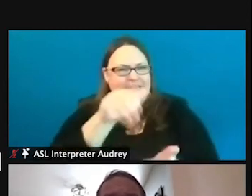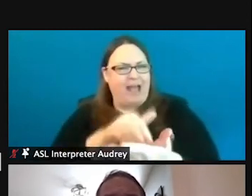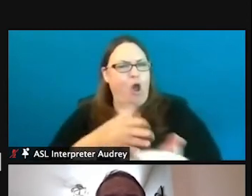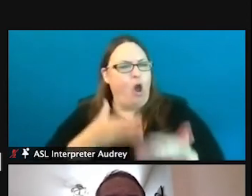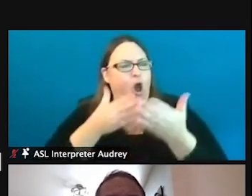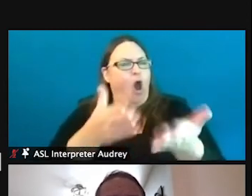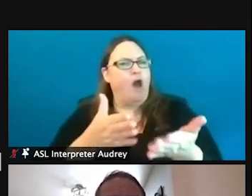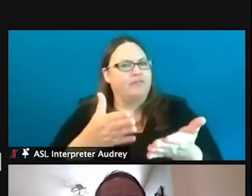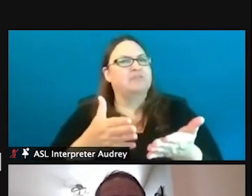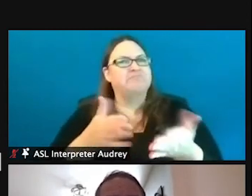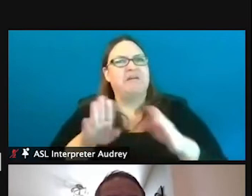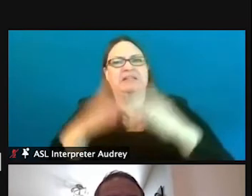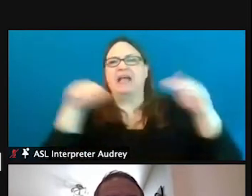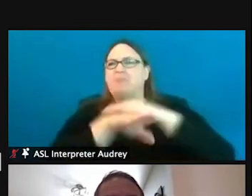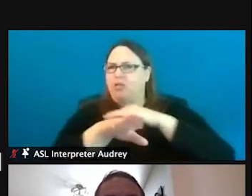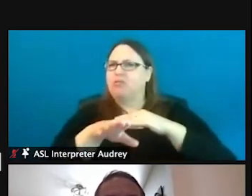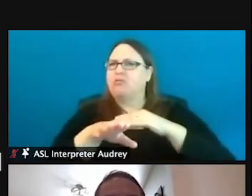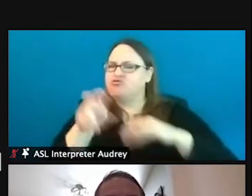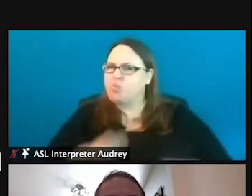universally accessible tours of that facility.